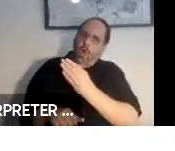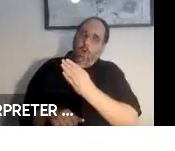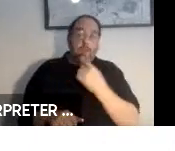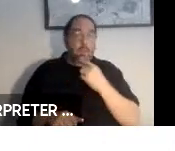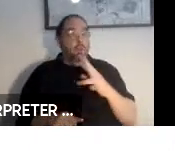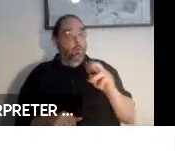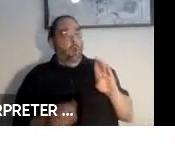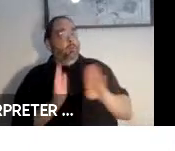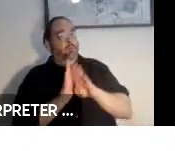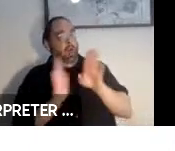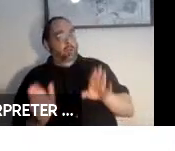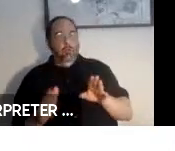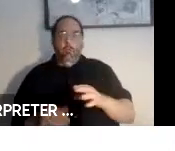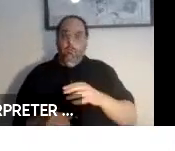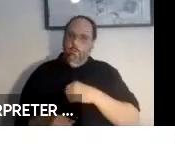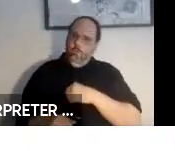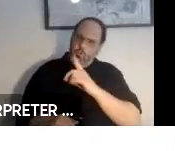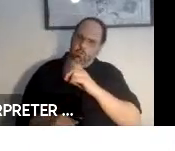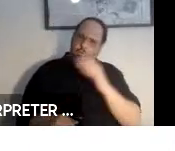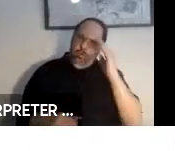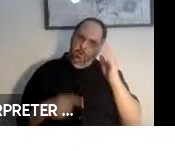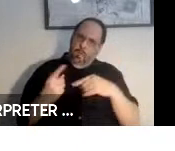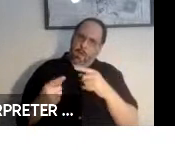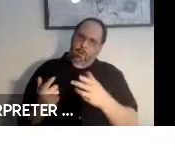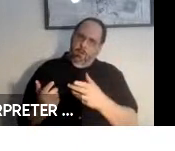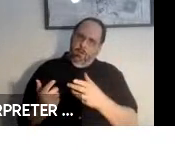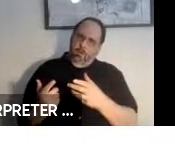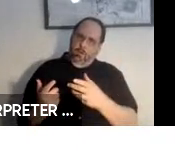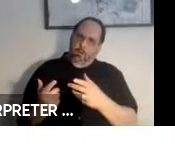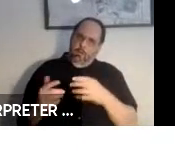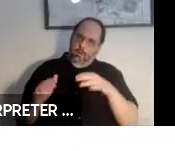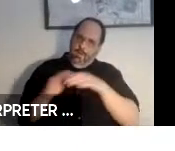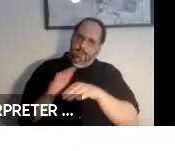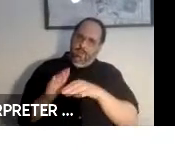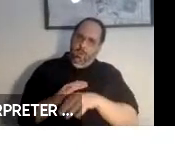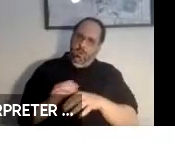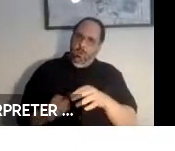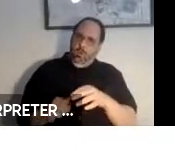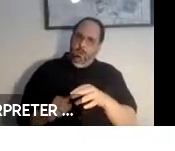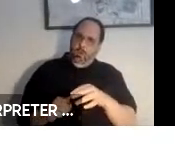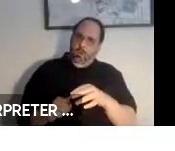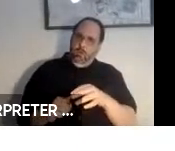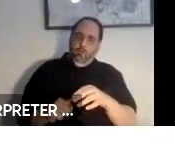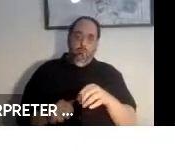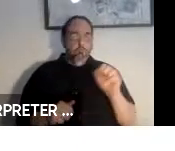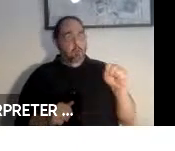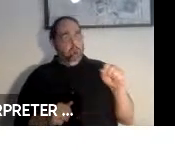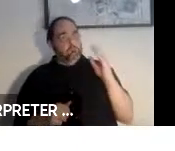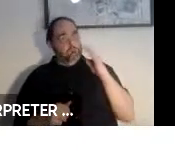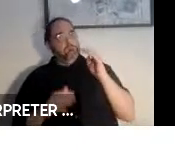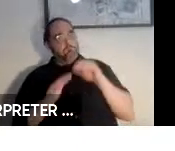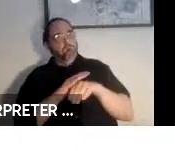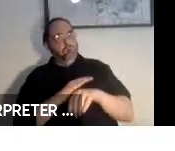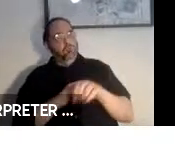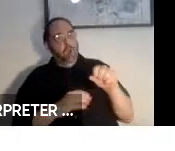She asked if I knew about accessibility for the web. I said I did. One of the previous clients